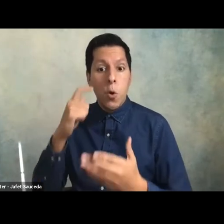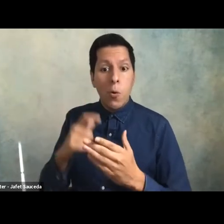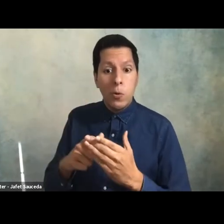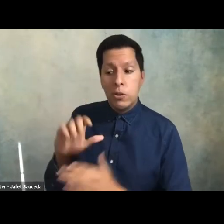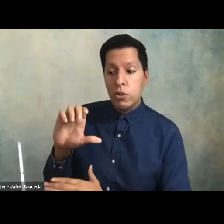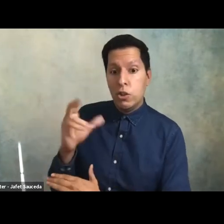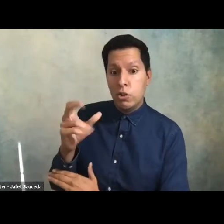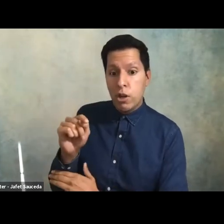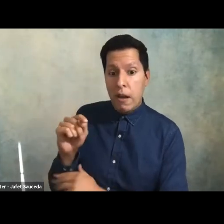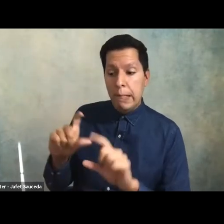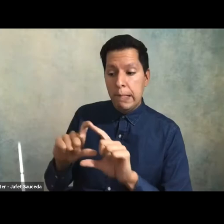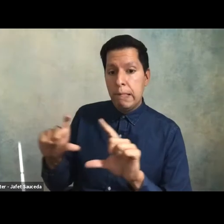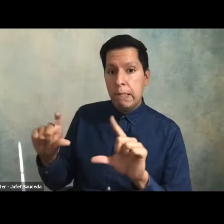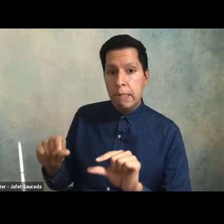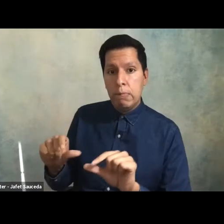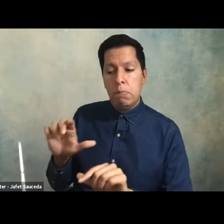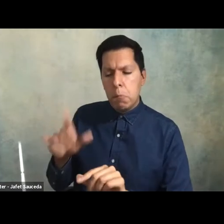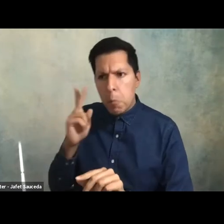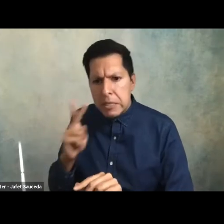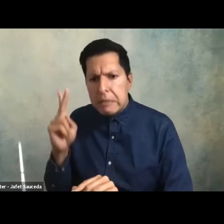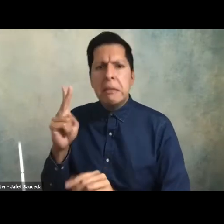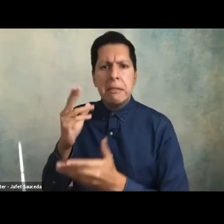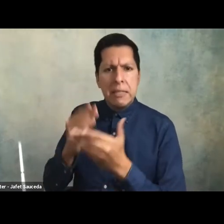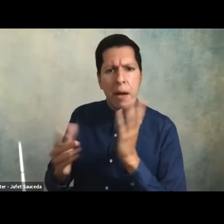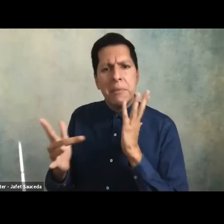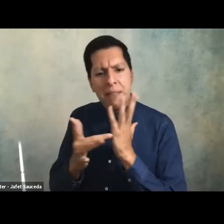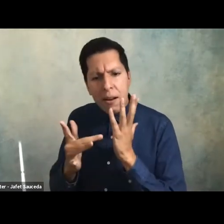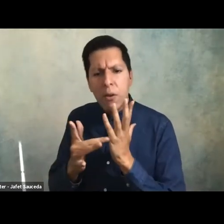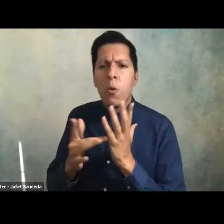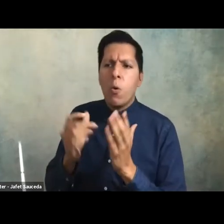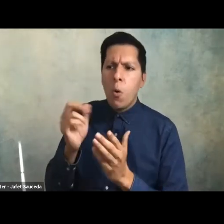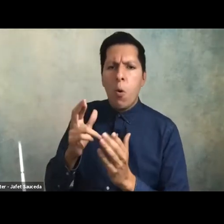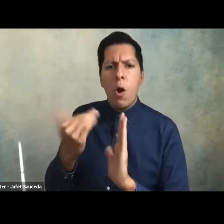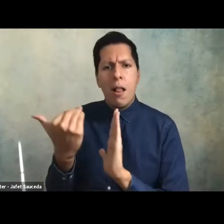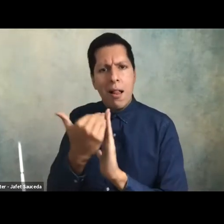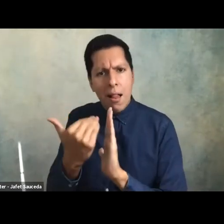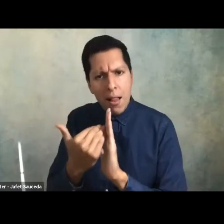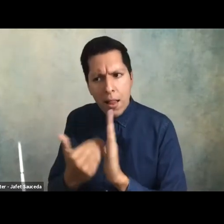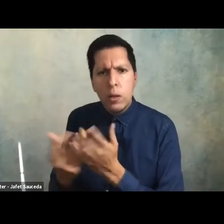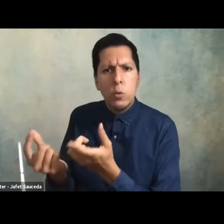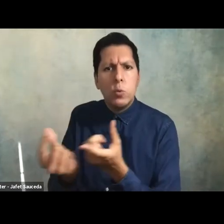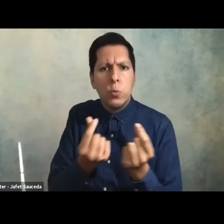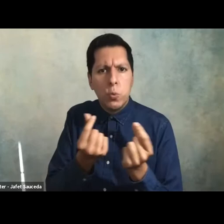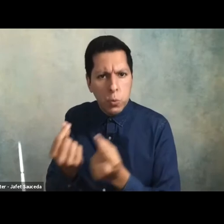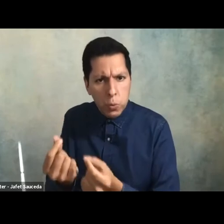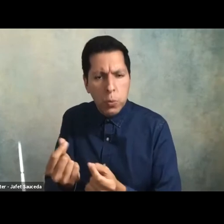and housekeeping items so please feel free to look at the chat um if you need any um assistance